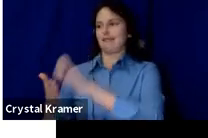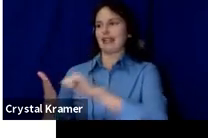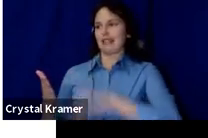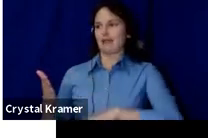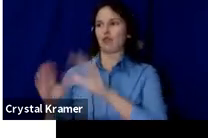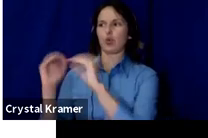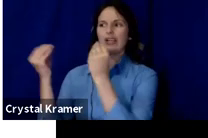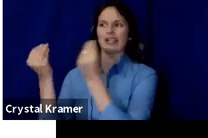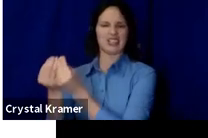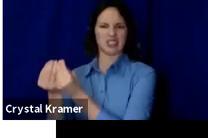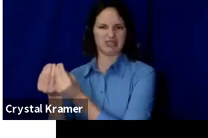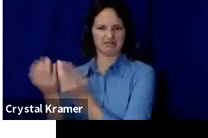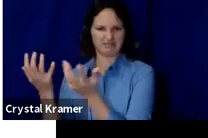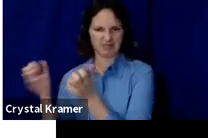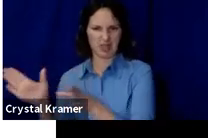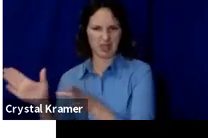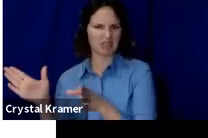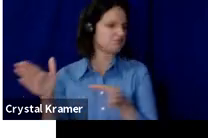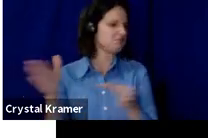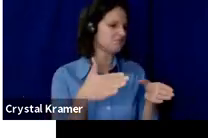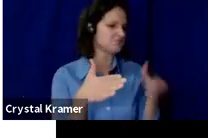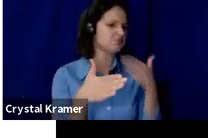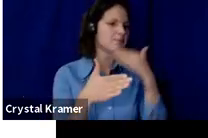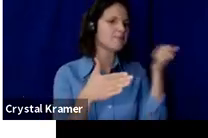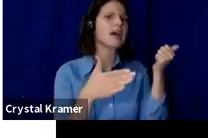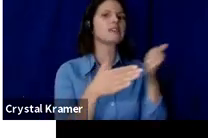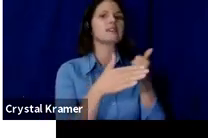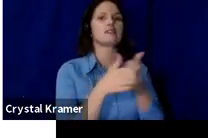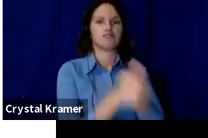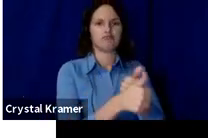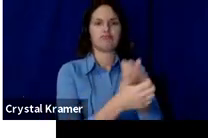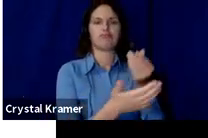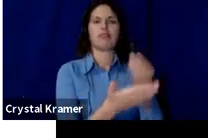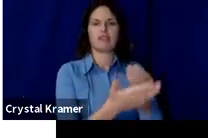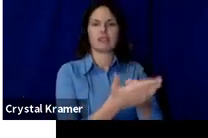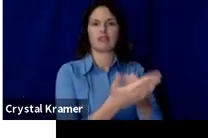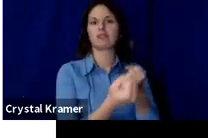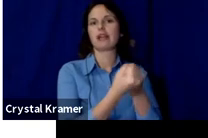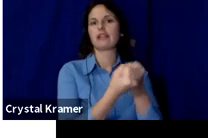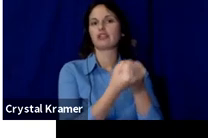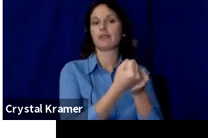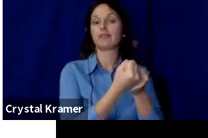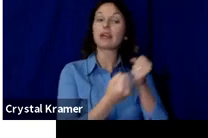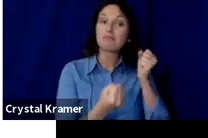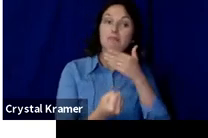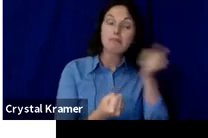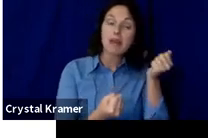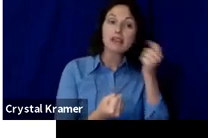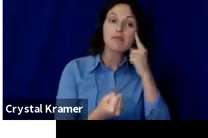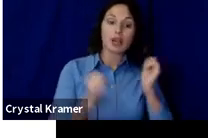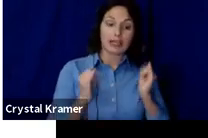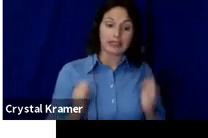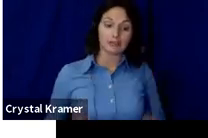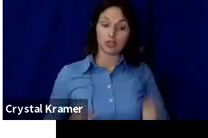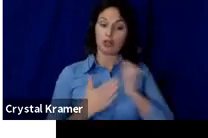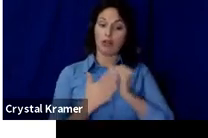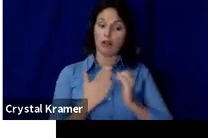It's ideal if you are a individual artist trying to seek support for your arts practice,